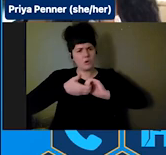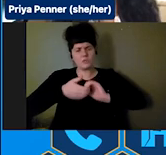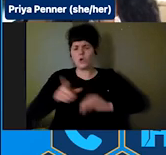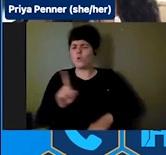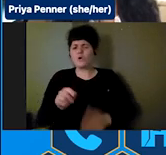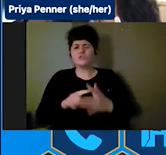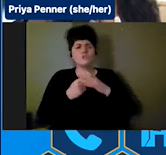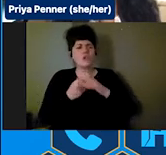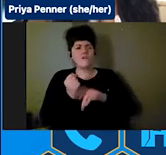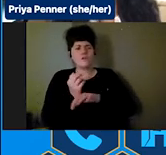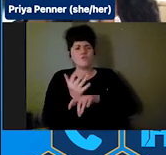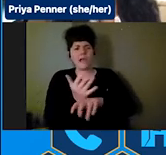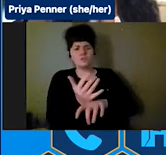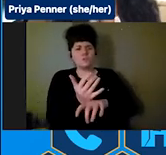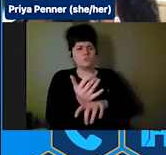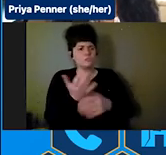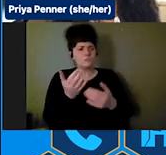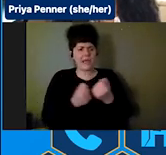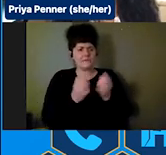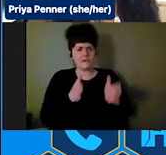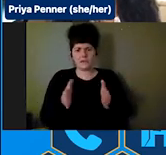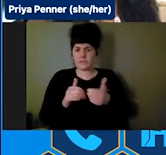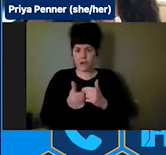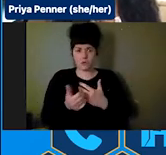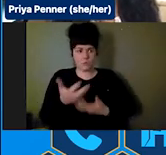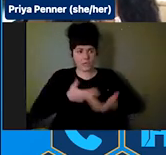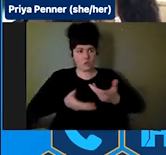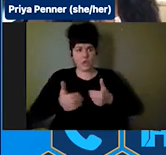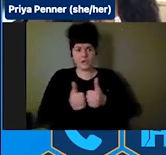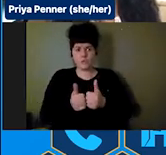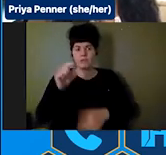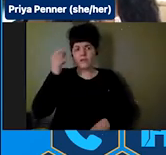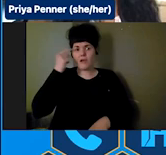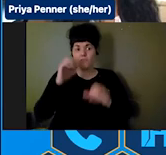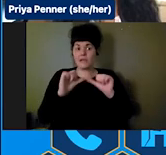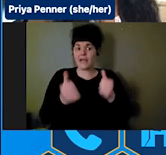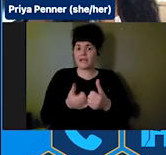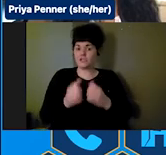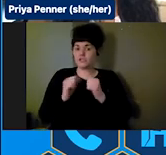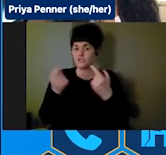How do you interact with government agencies during disasters? Shaylin: Thanks for the